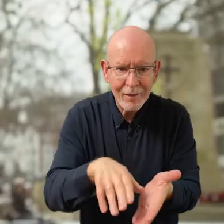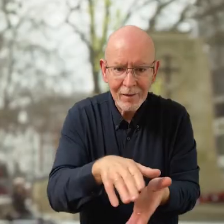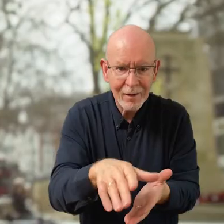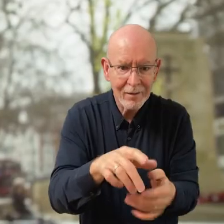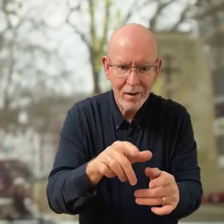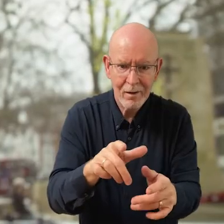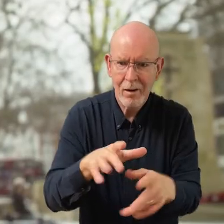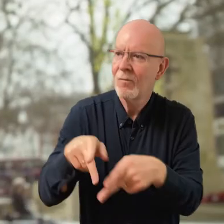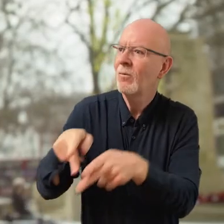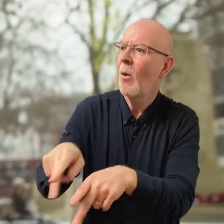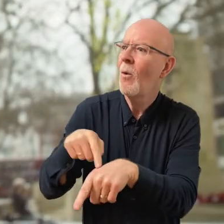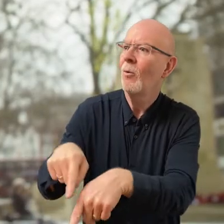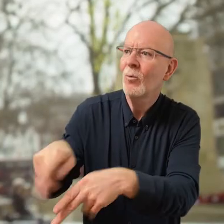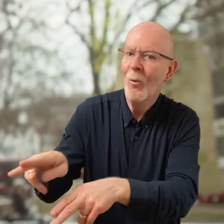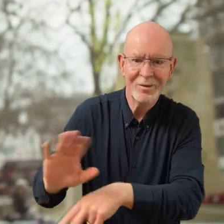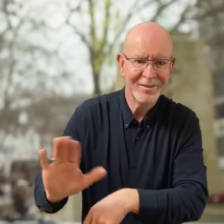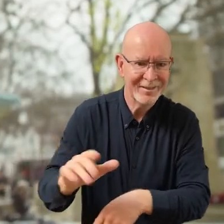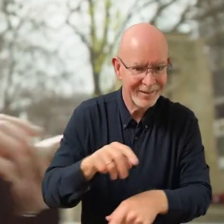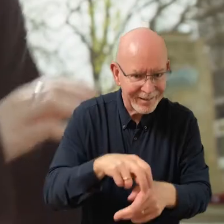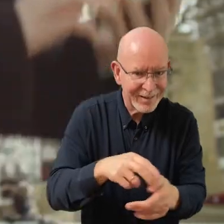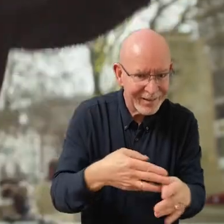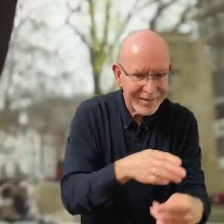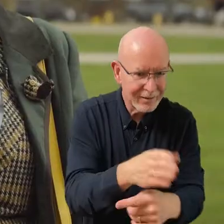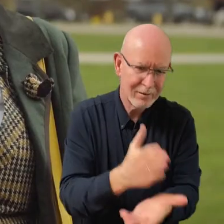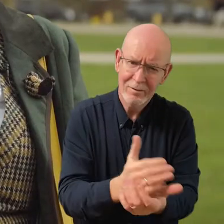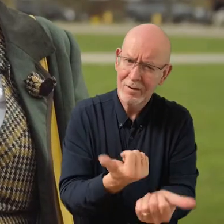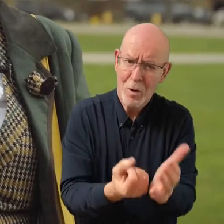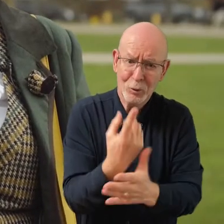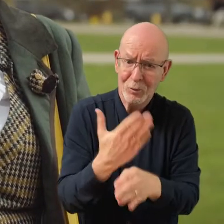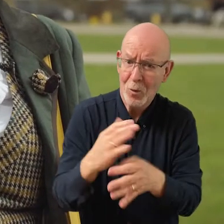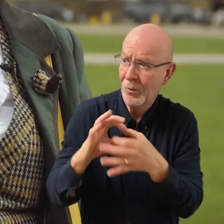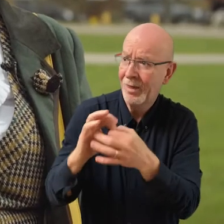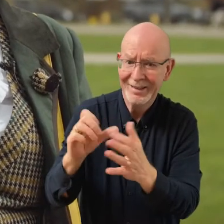as opposed to centre lines of roads. [Jo] It was a great opportunity to collaborate with City ID,